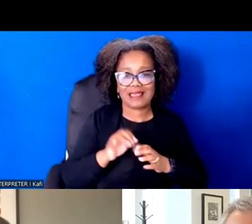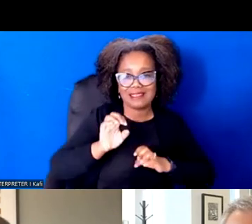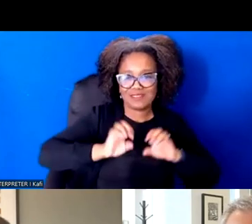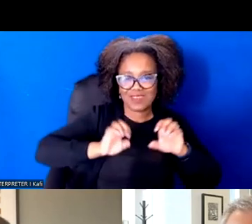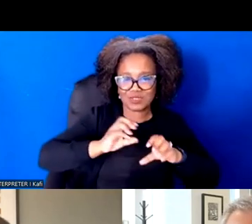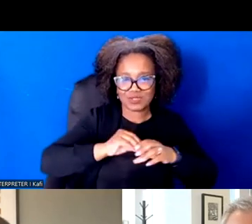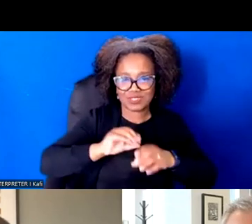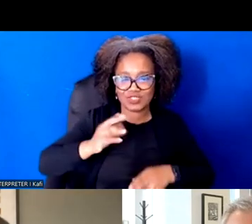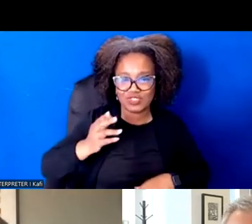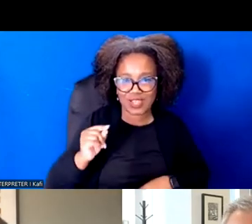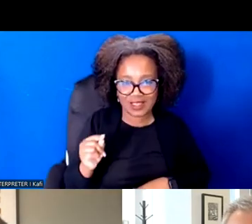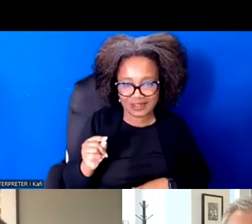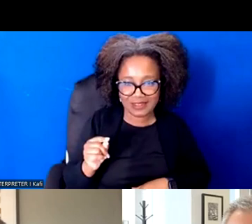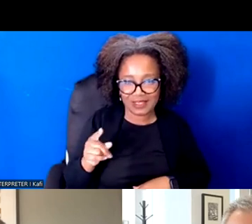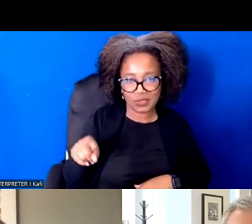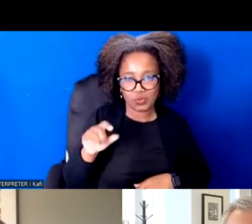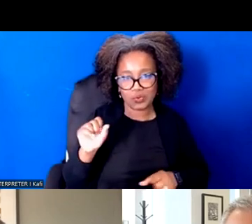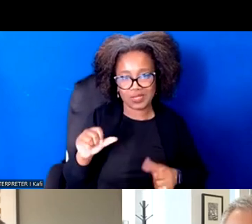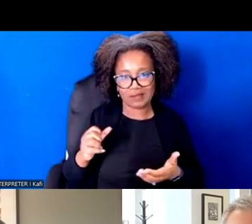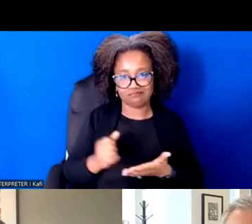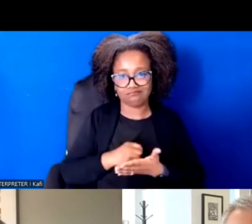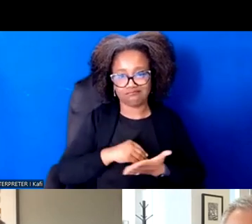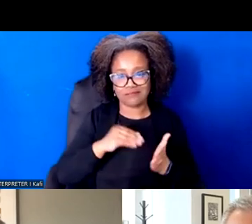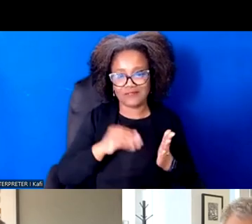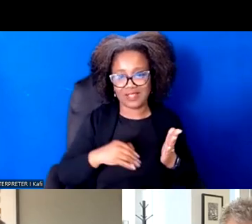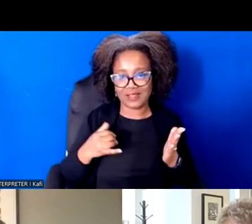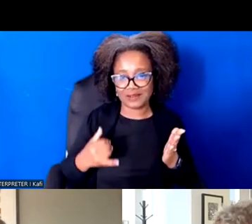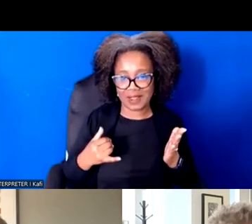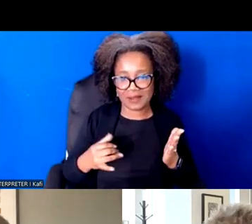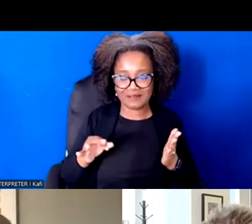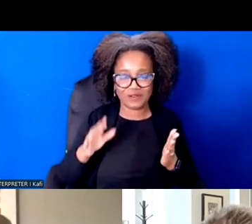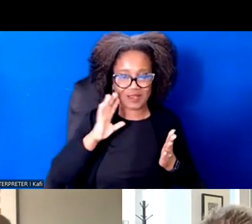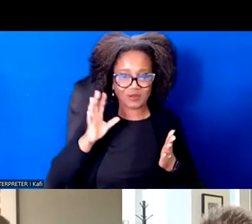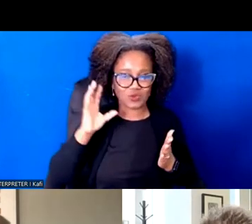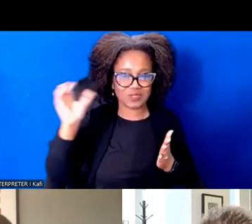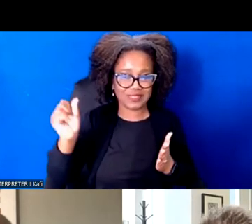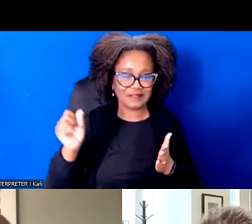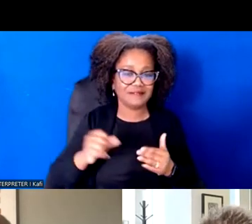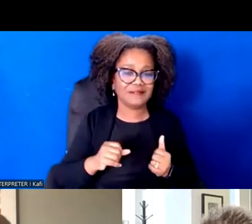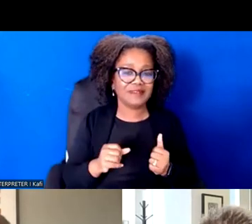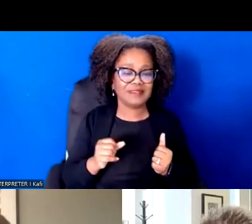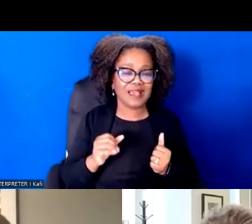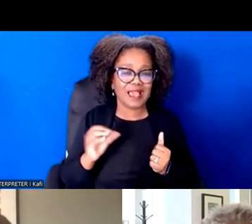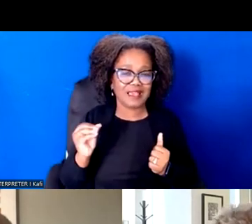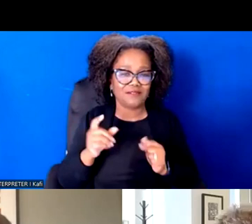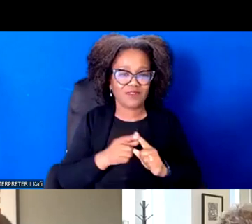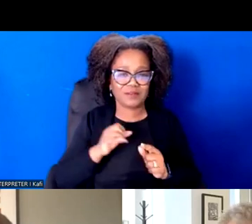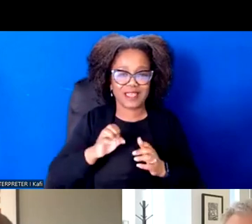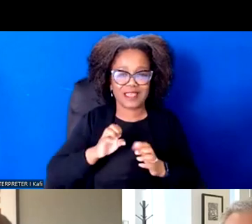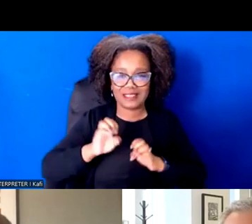And as you're doing that, folks, you have to hop off at one place of the event. And then right from that discussion of all three of you will go into breakout groups